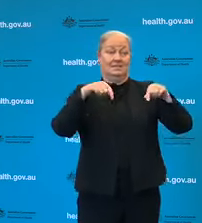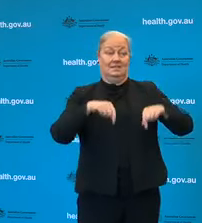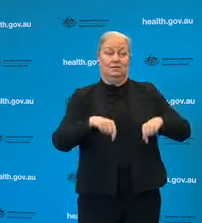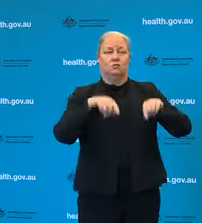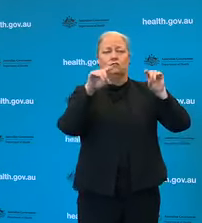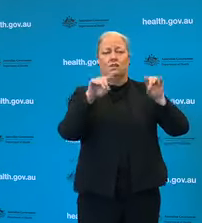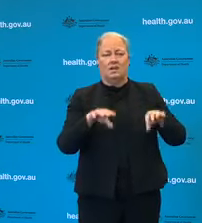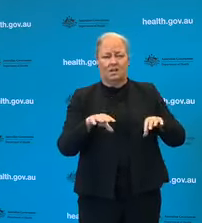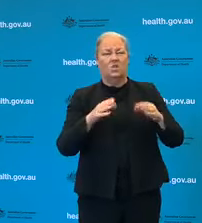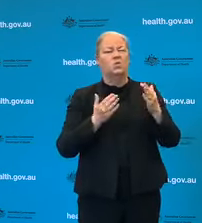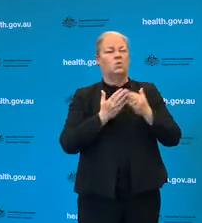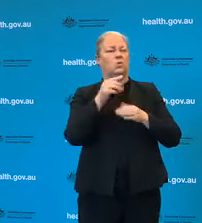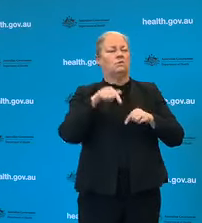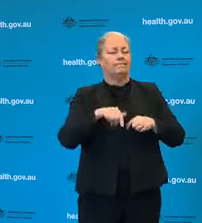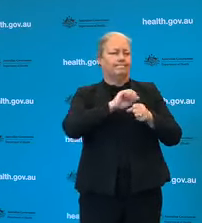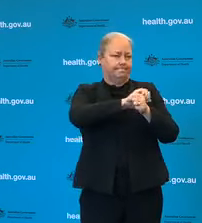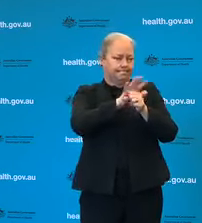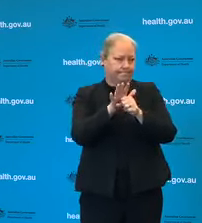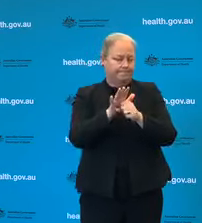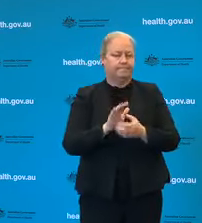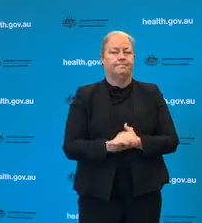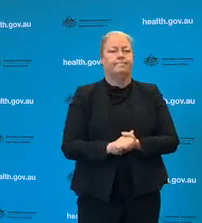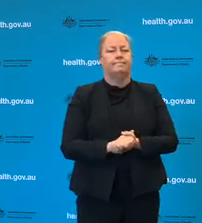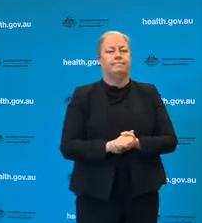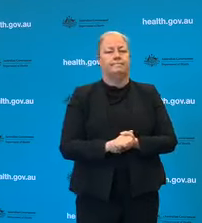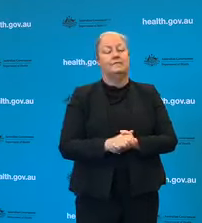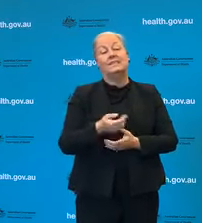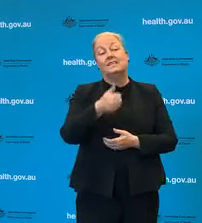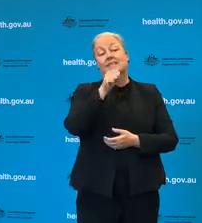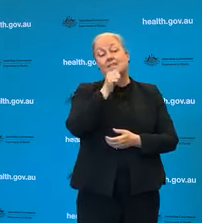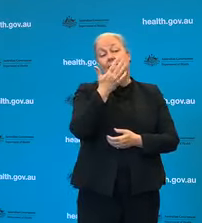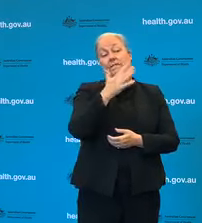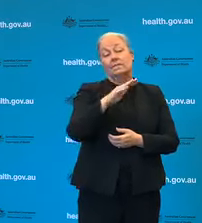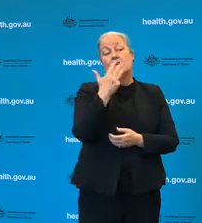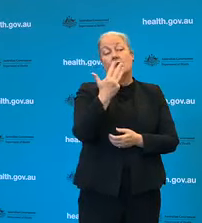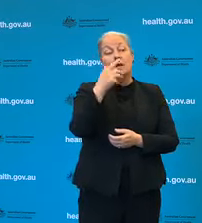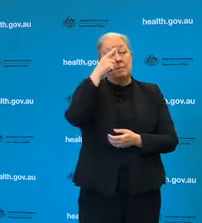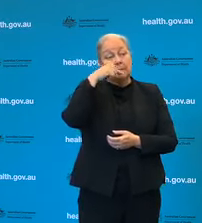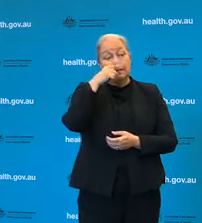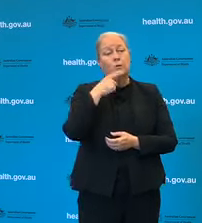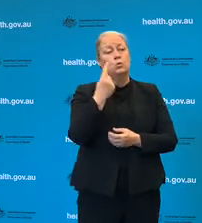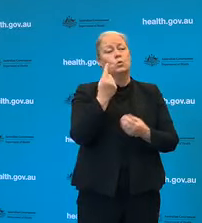during this pandemic. There are 659 people who have been hospitalised